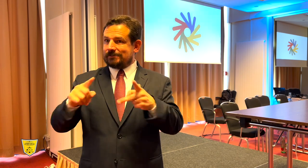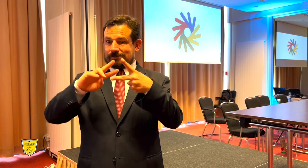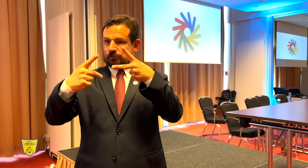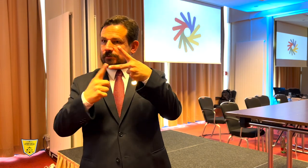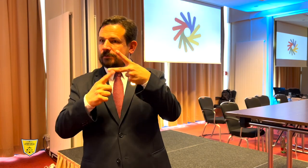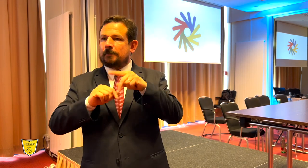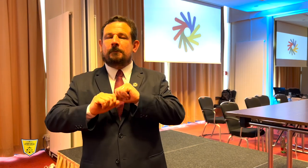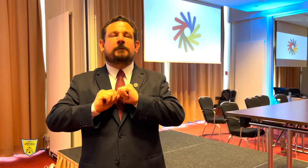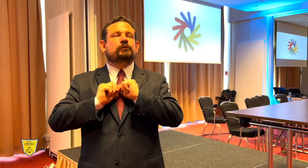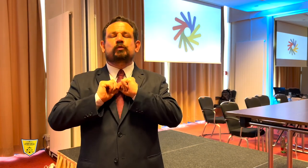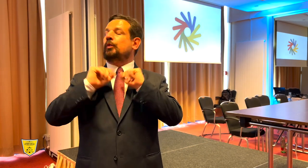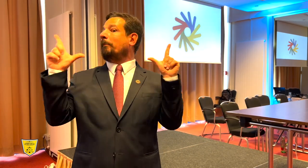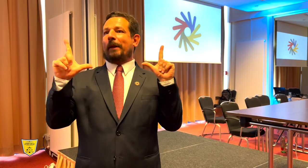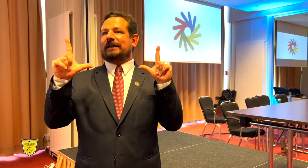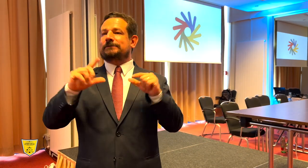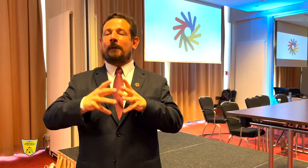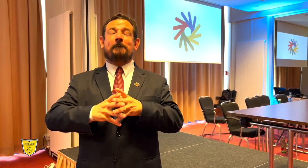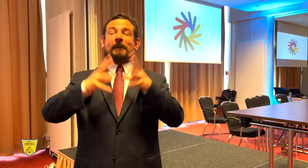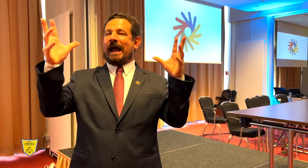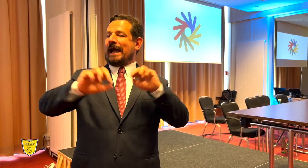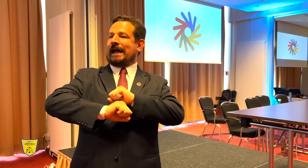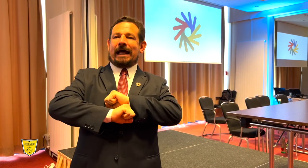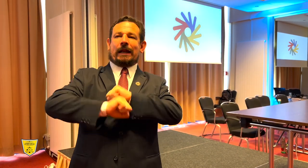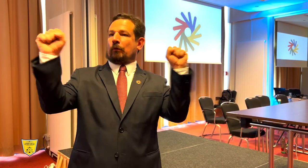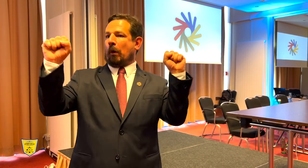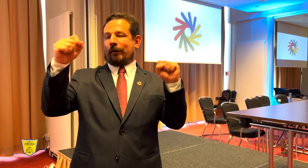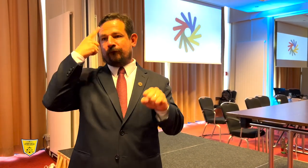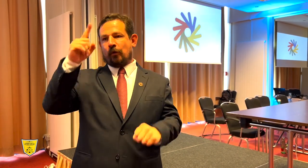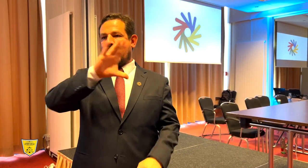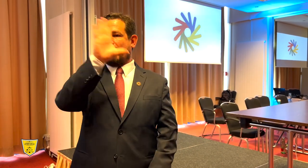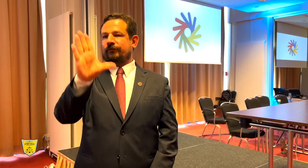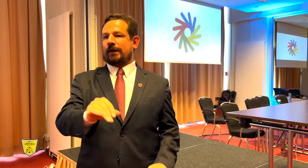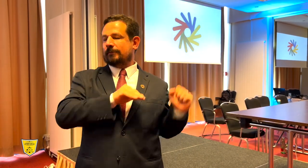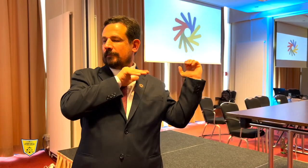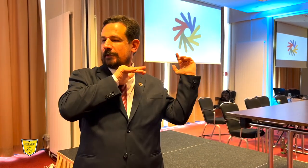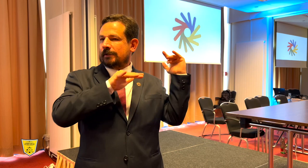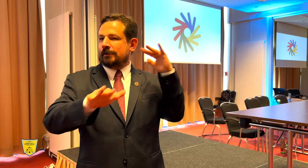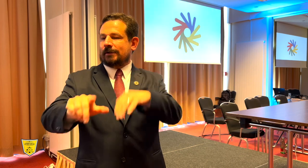however Brazil set the record for having many Africans attending,